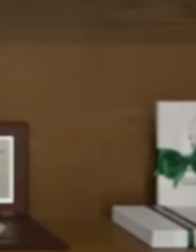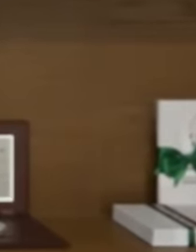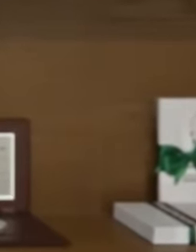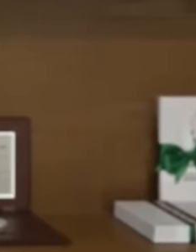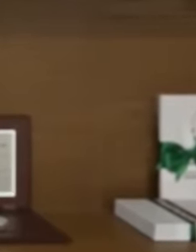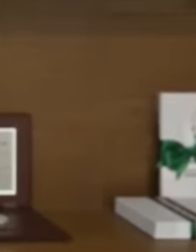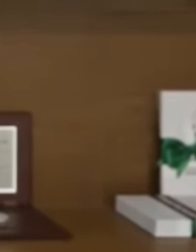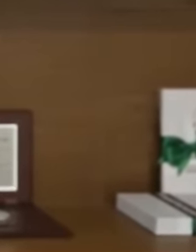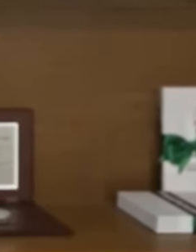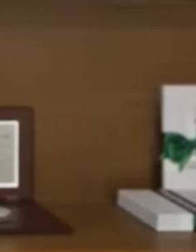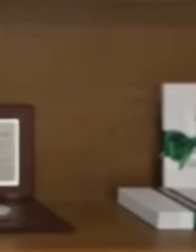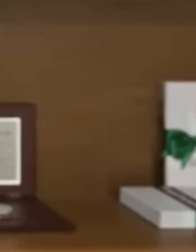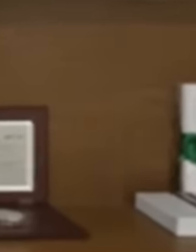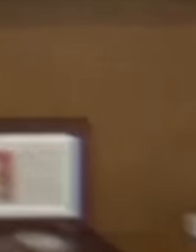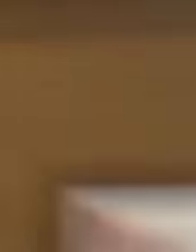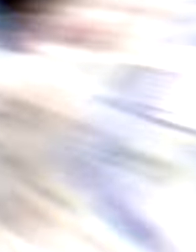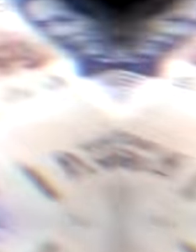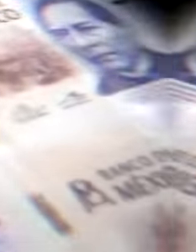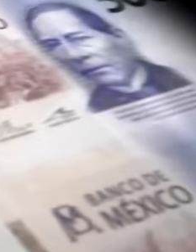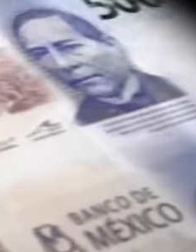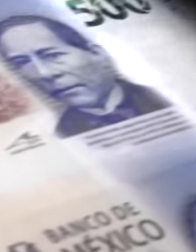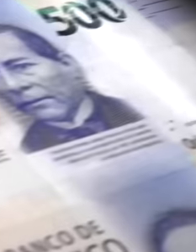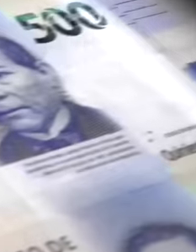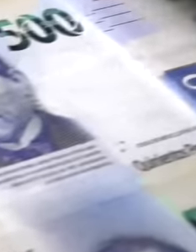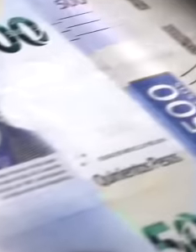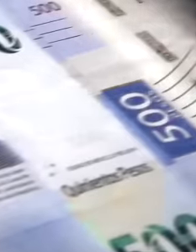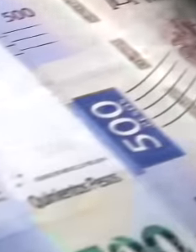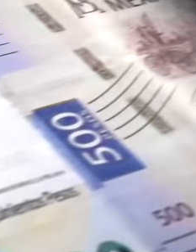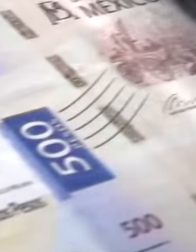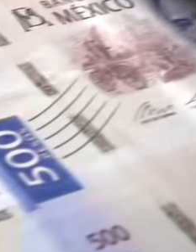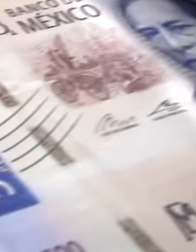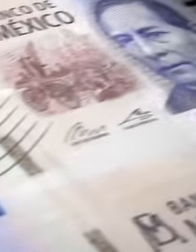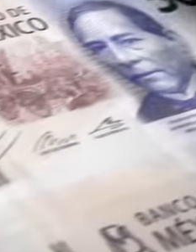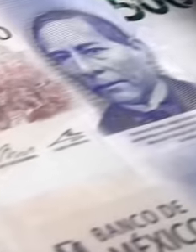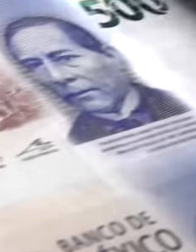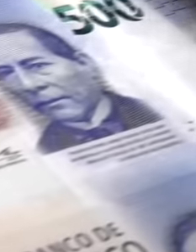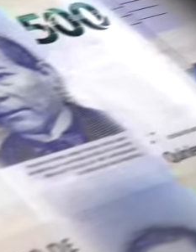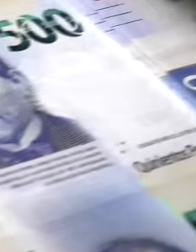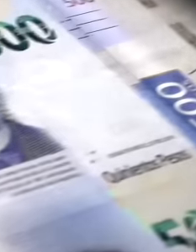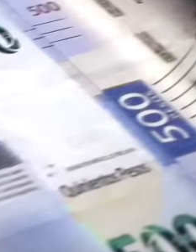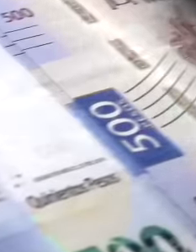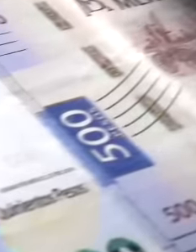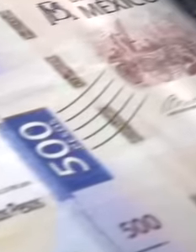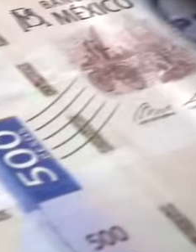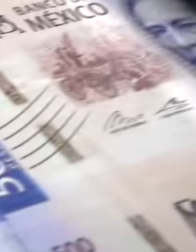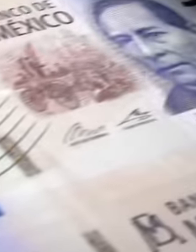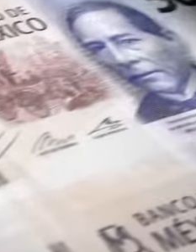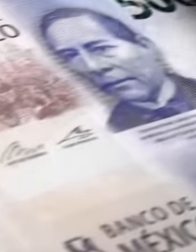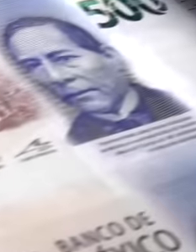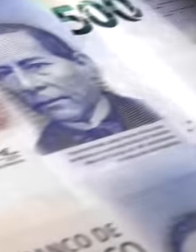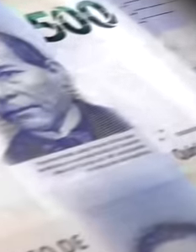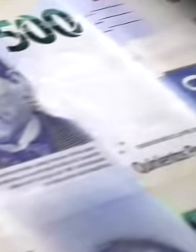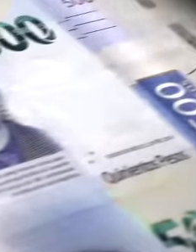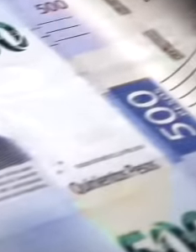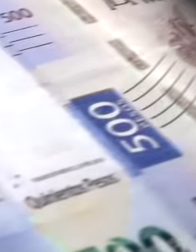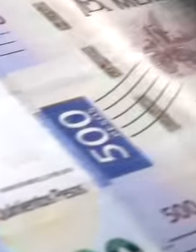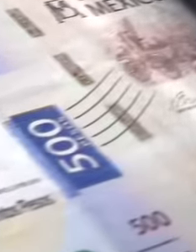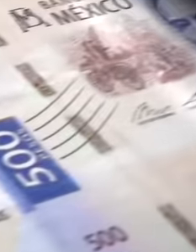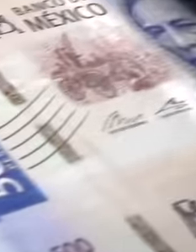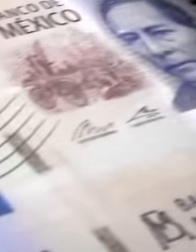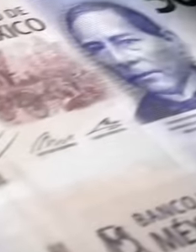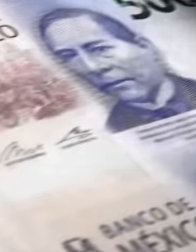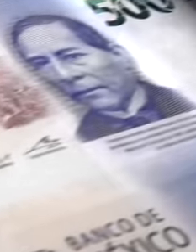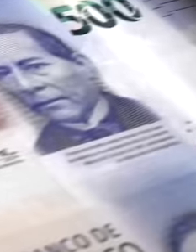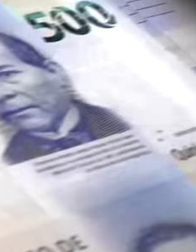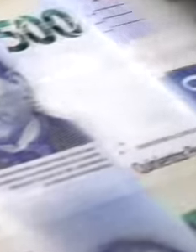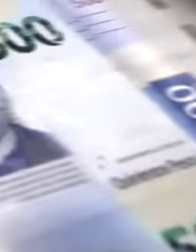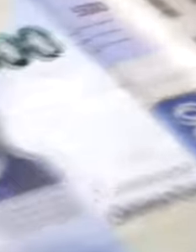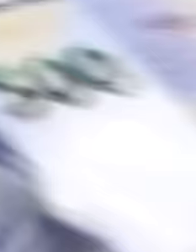Veracruz, requesting 200 million pesos or else he would reveal secret information